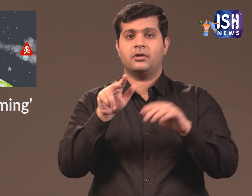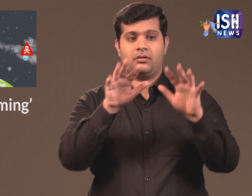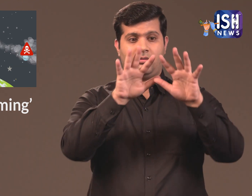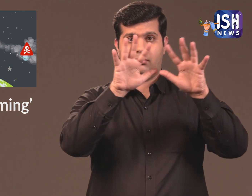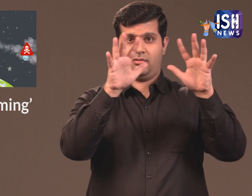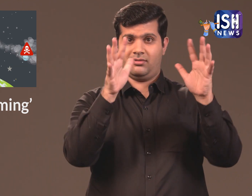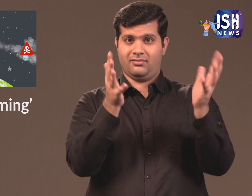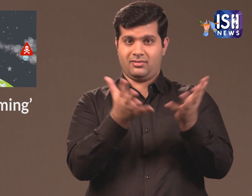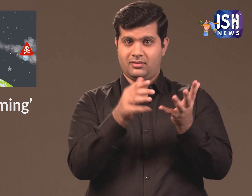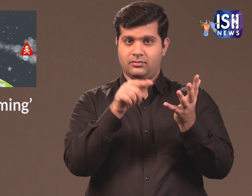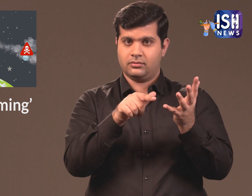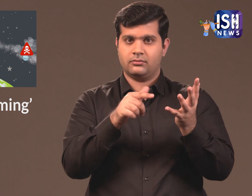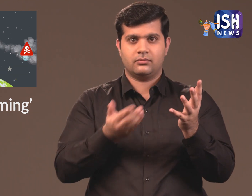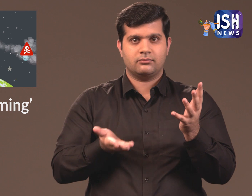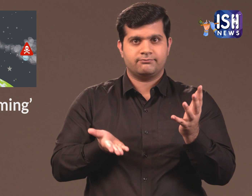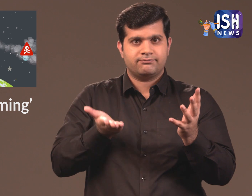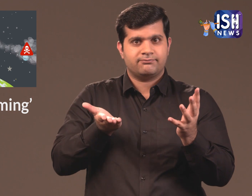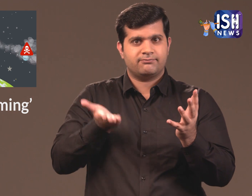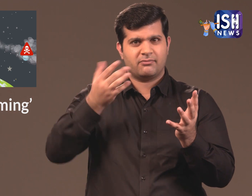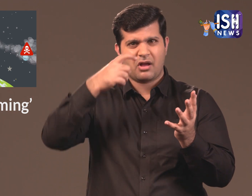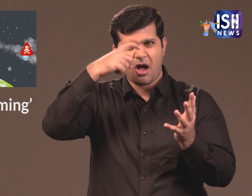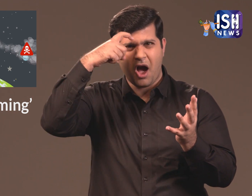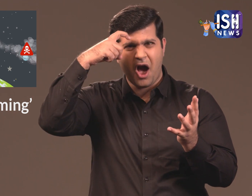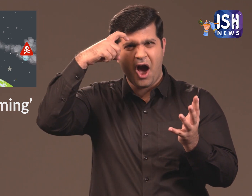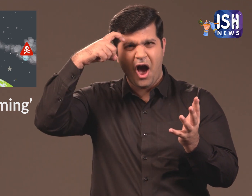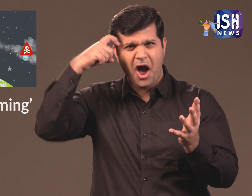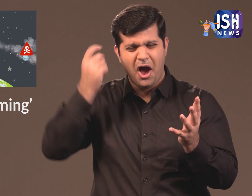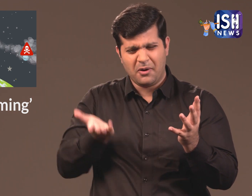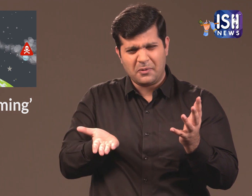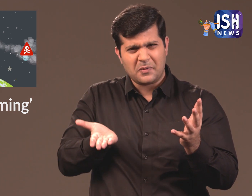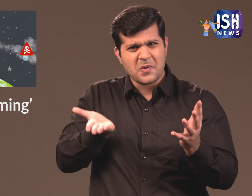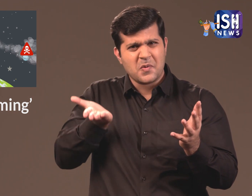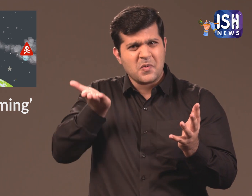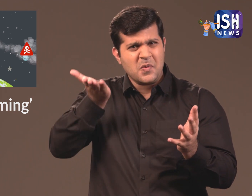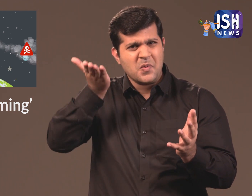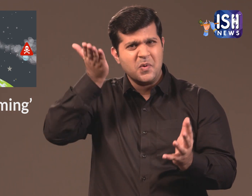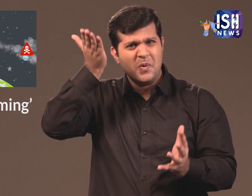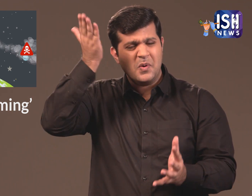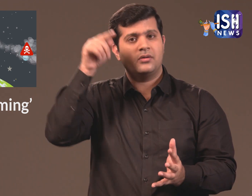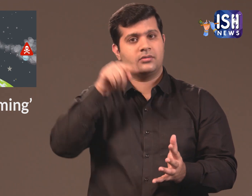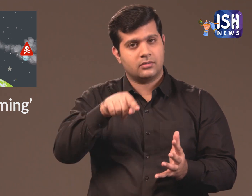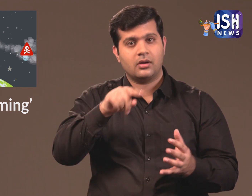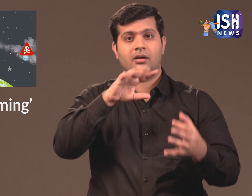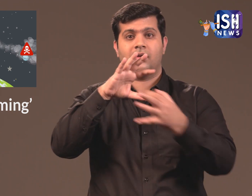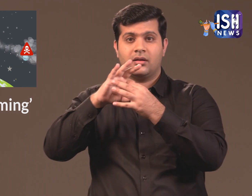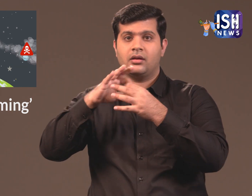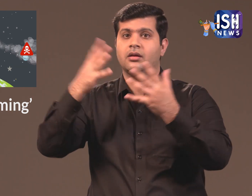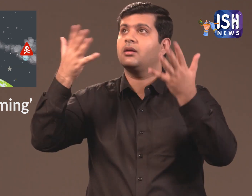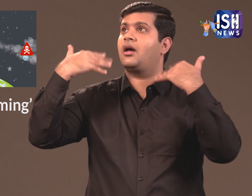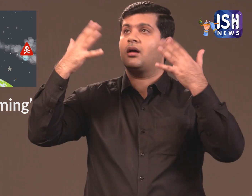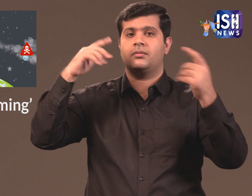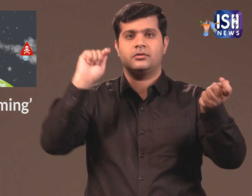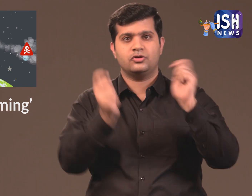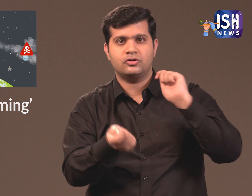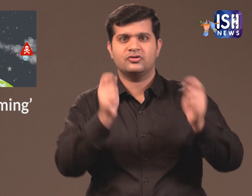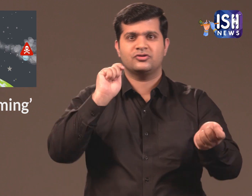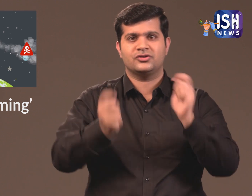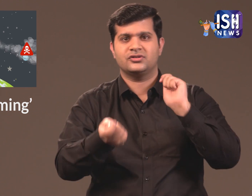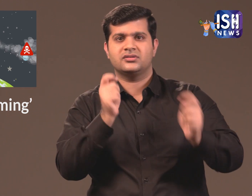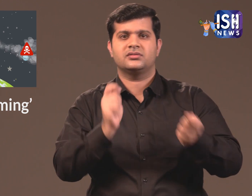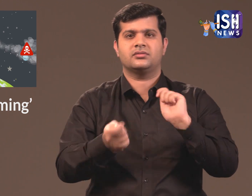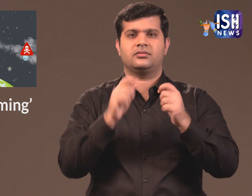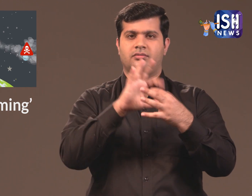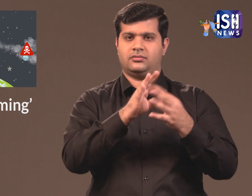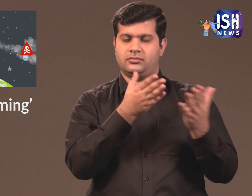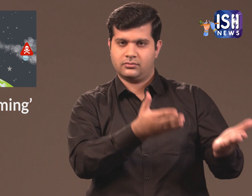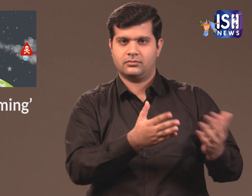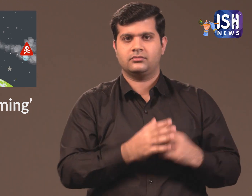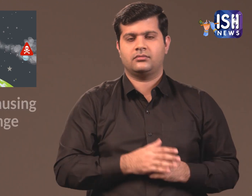The Earth's temperature is continuously increasing and is causing climate change.